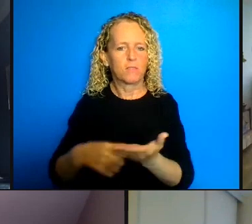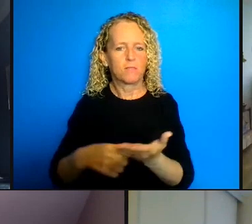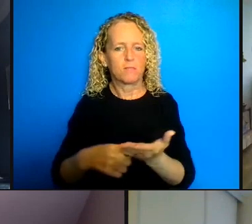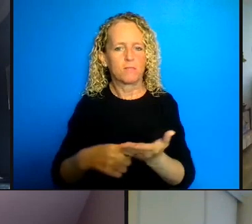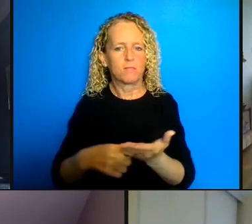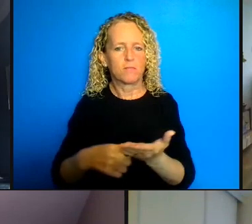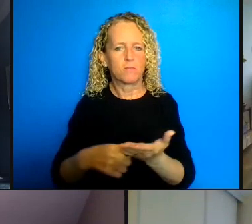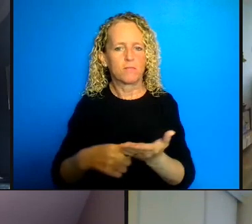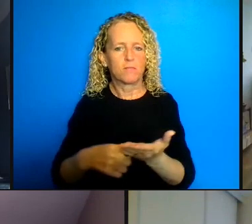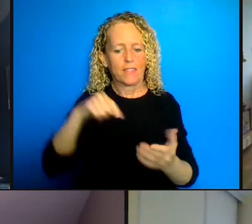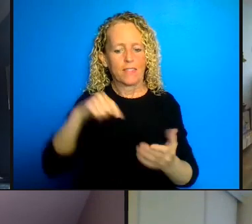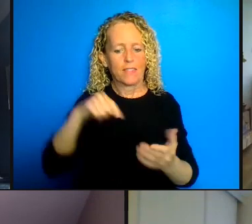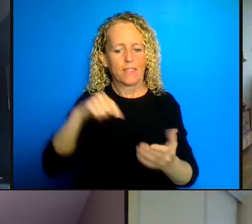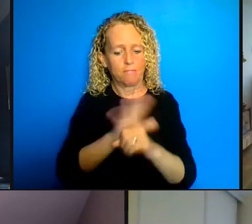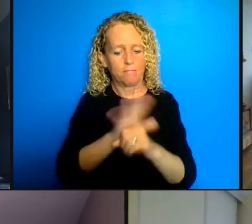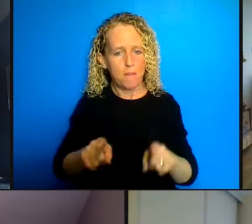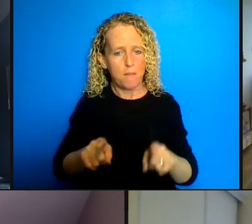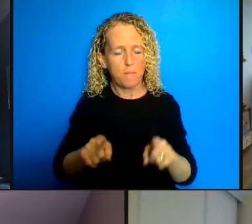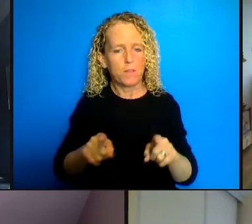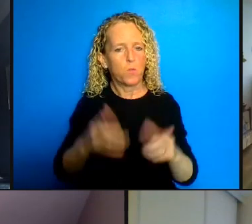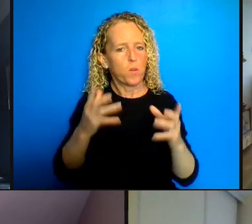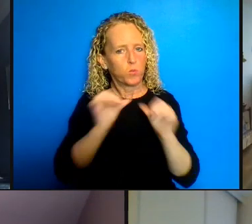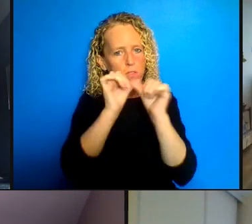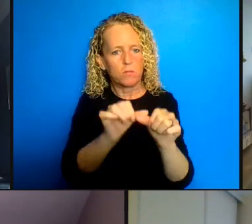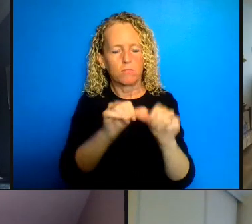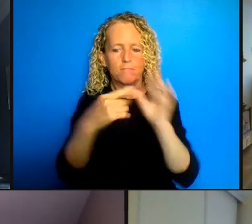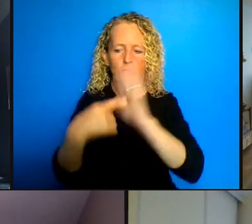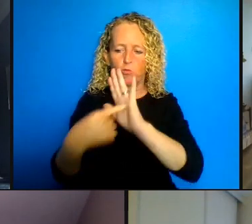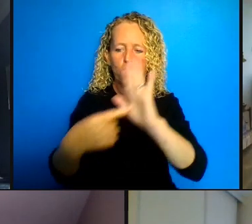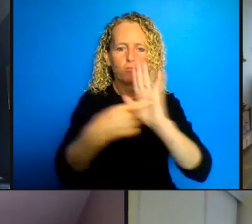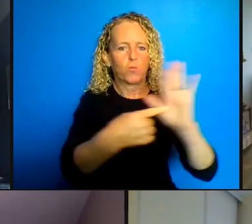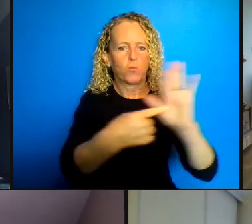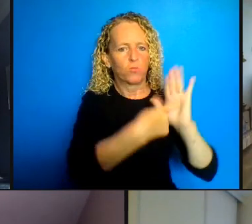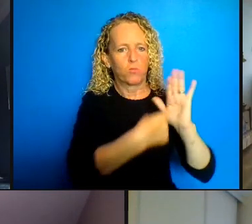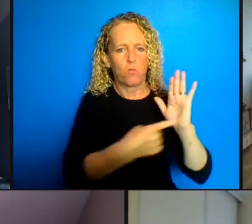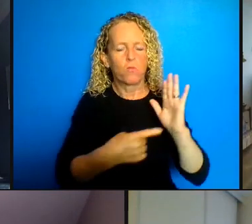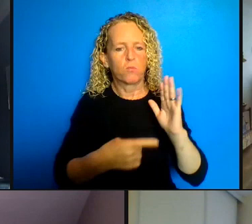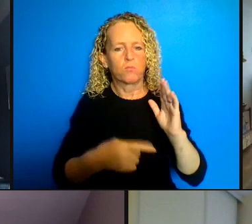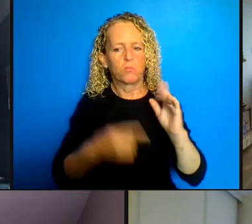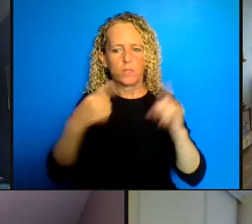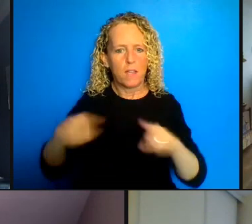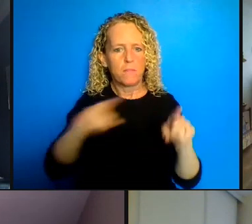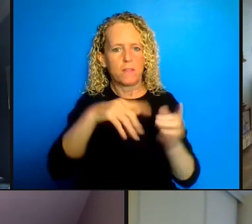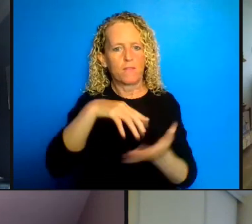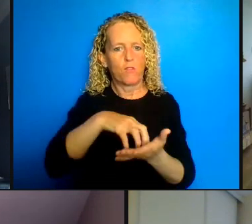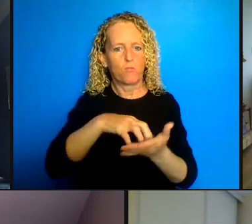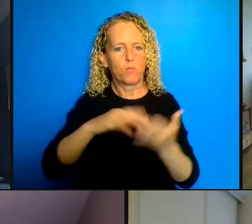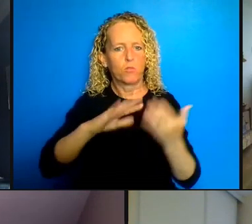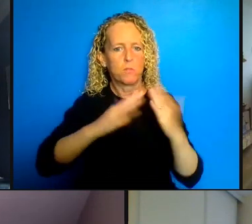highlight the armed situation of our vulnerable communities, so again thank